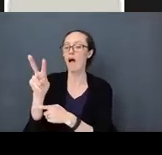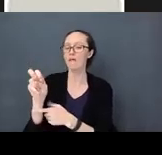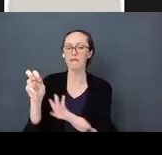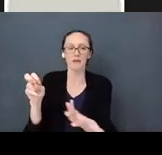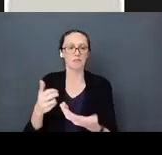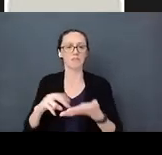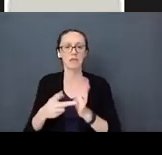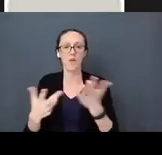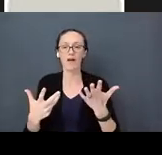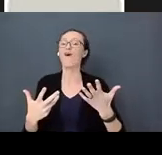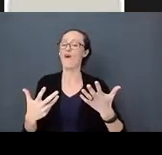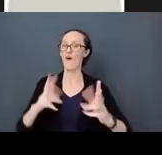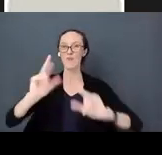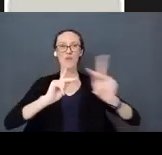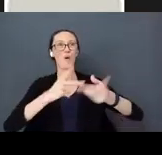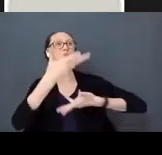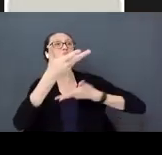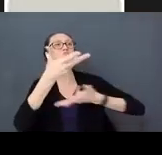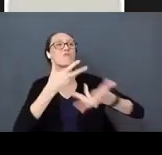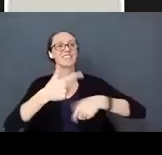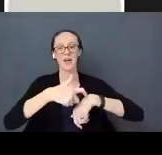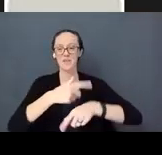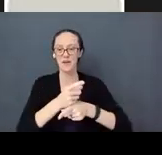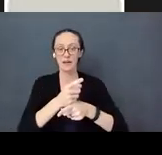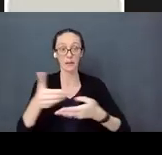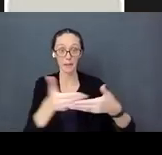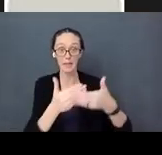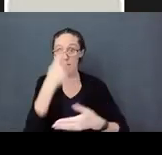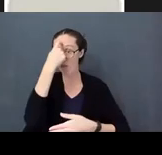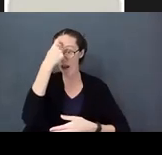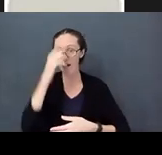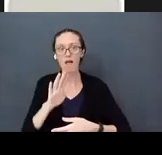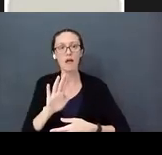People time. Babies’ brains are meant to take in things in three dimensions.